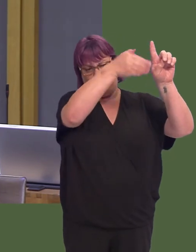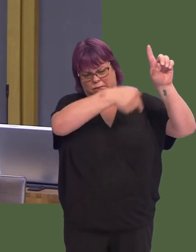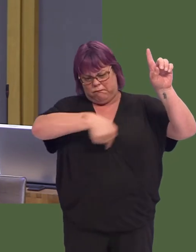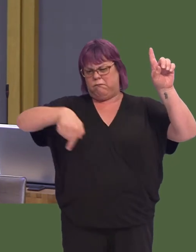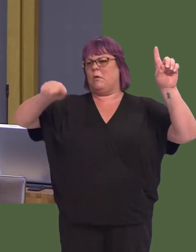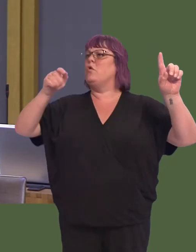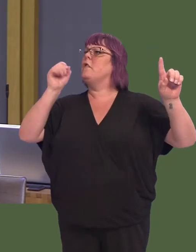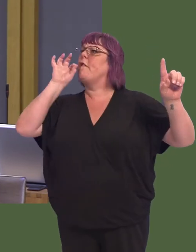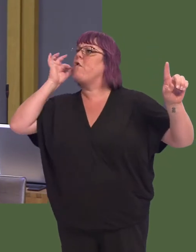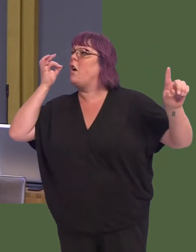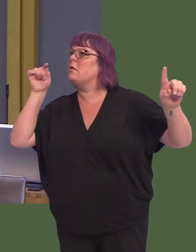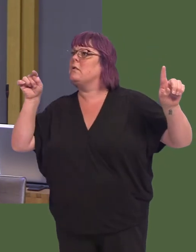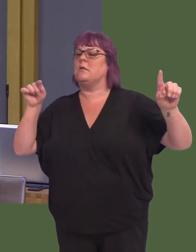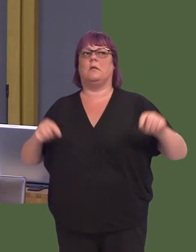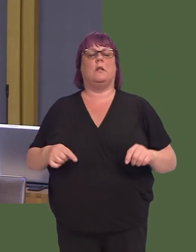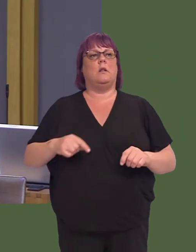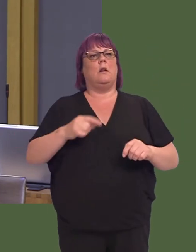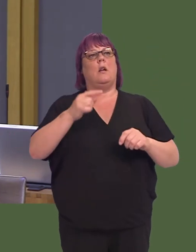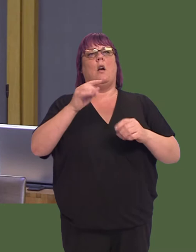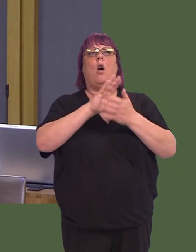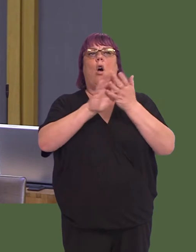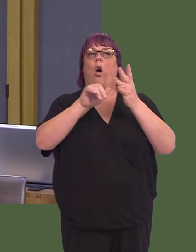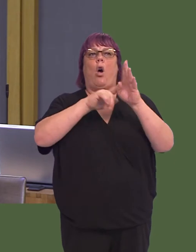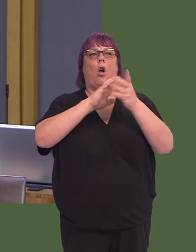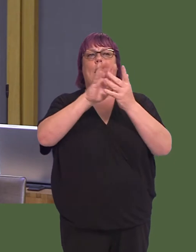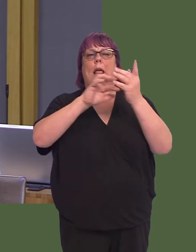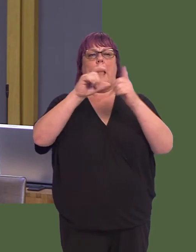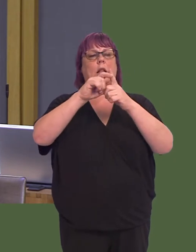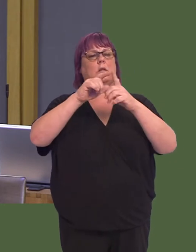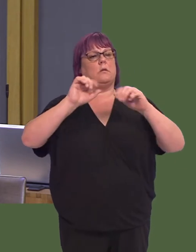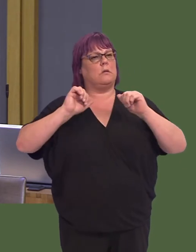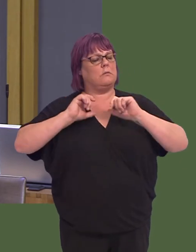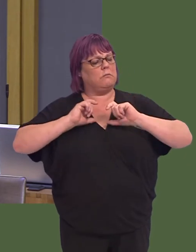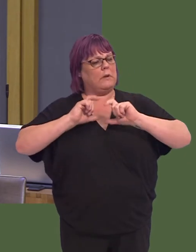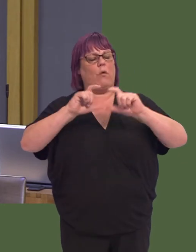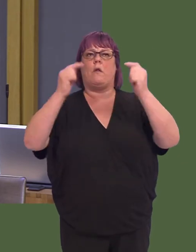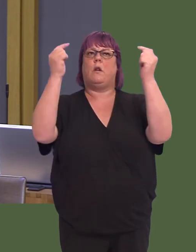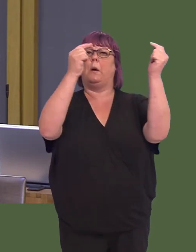We must ensure that the excellent port of Holyhead continues to be competitive for the